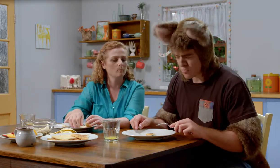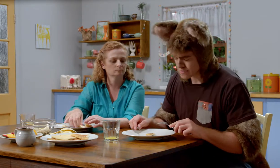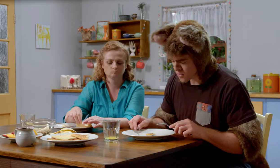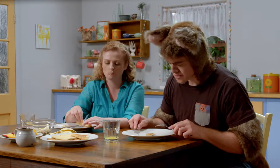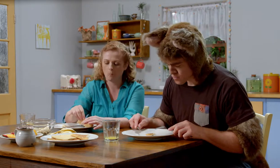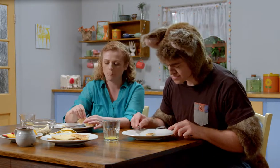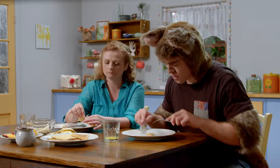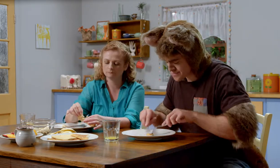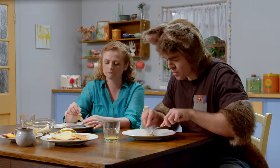Mmm!